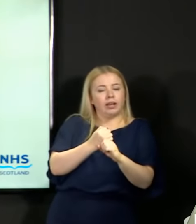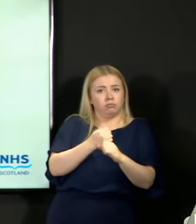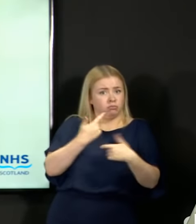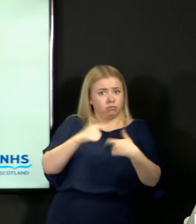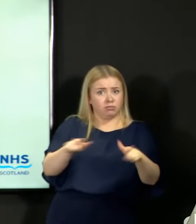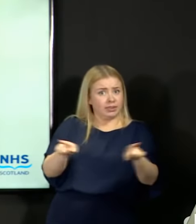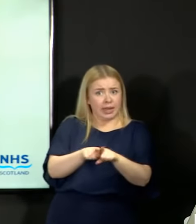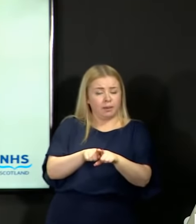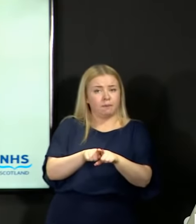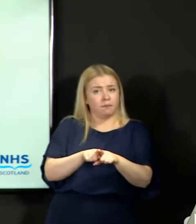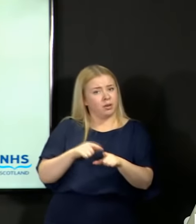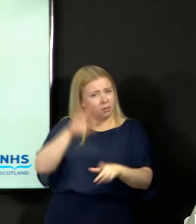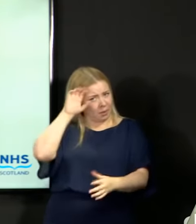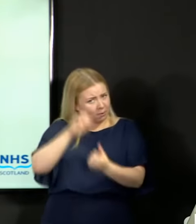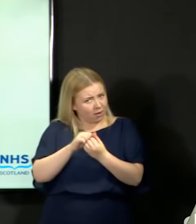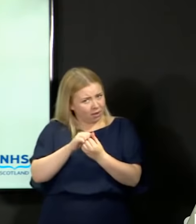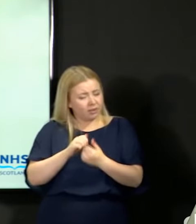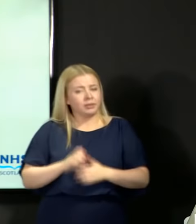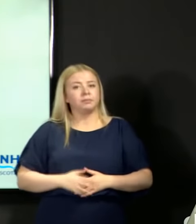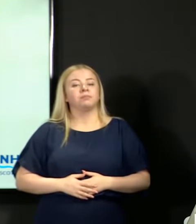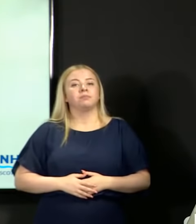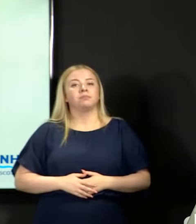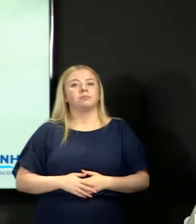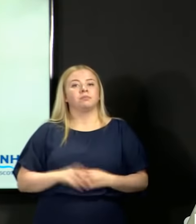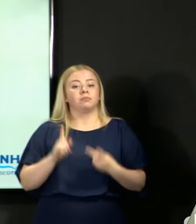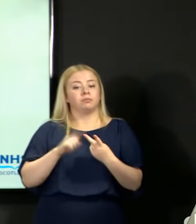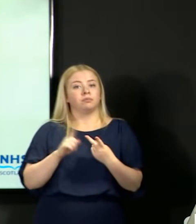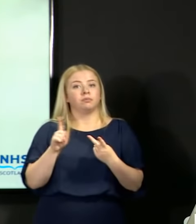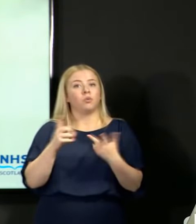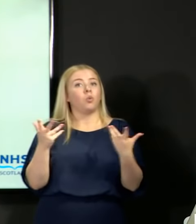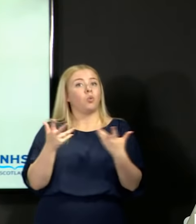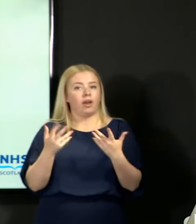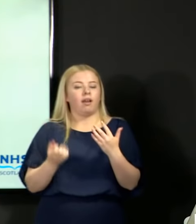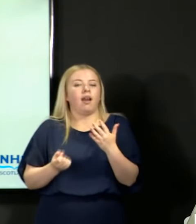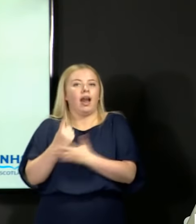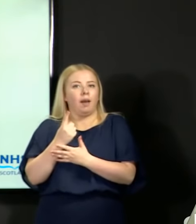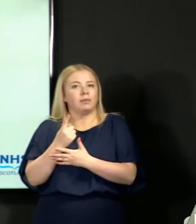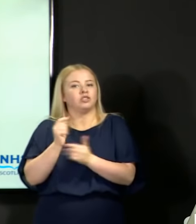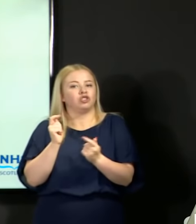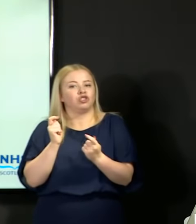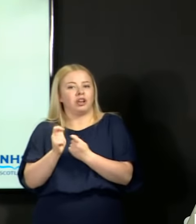And the second point is that where there has been moderation, over 90 per cent of that